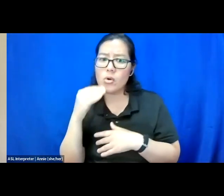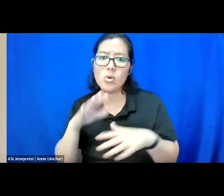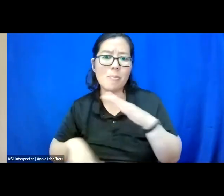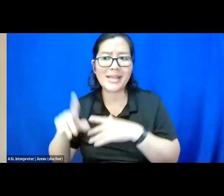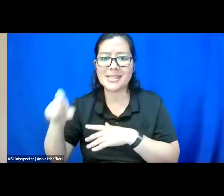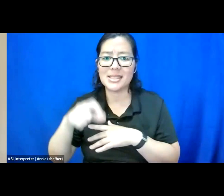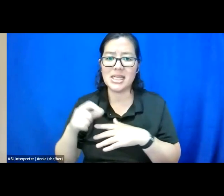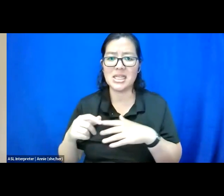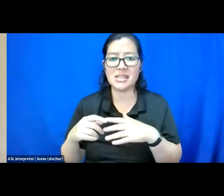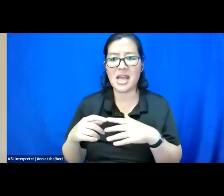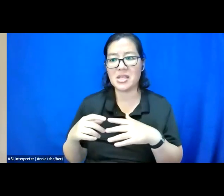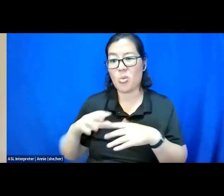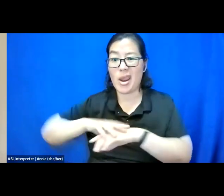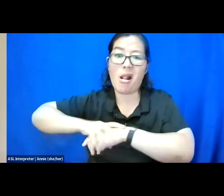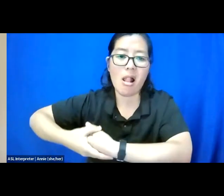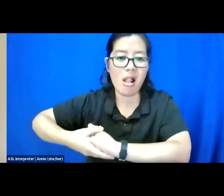to prove a point, punish or reward.